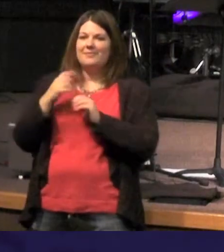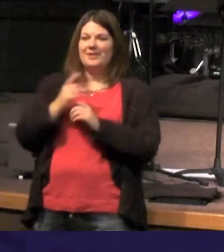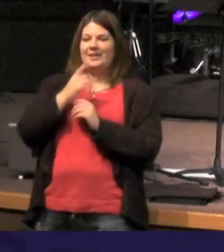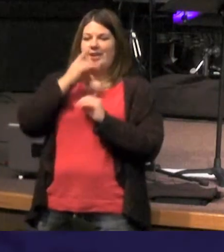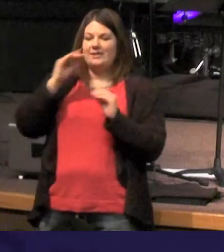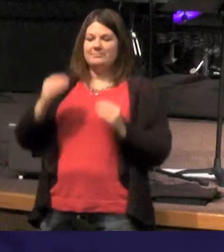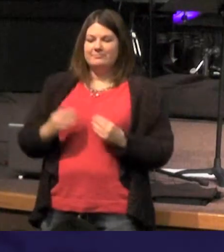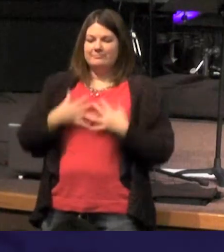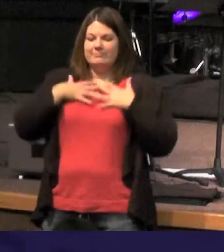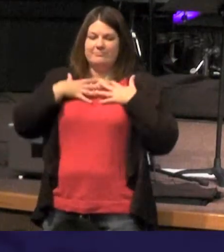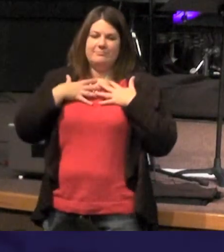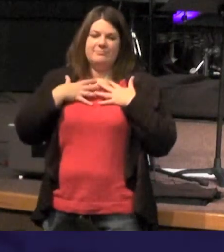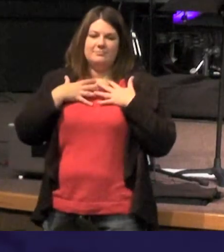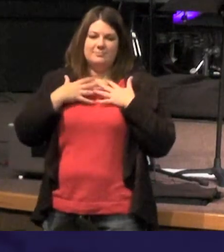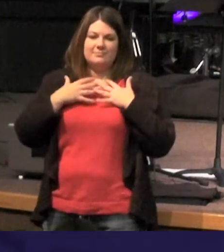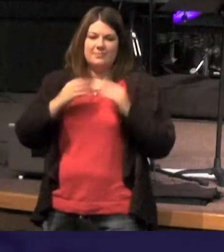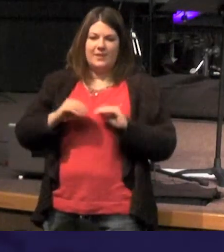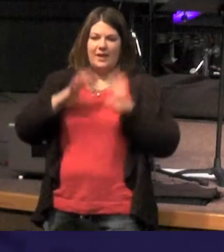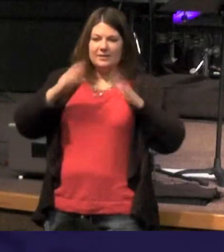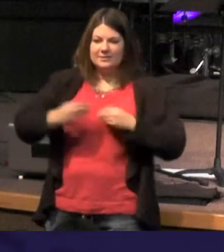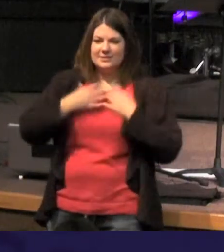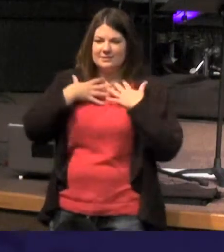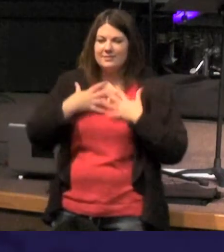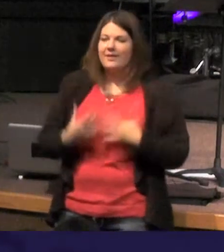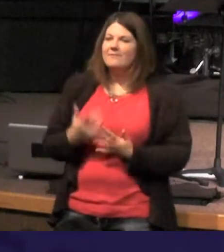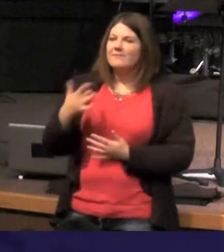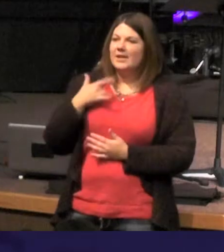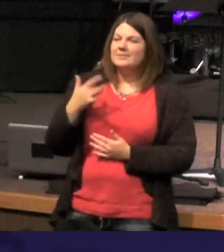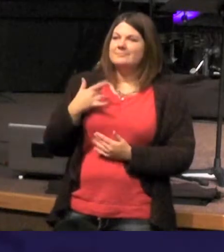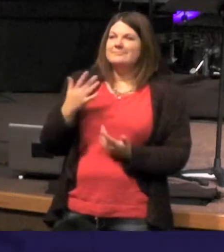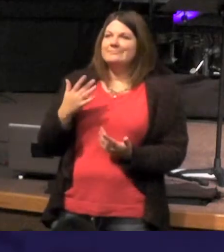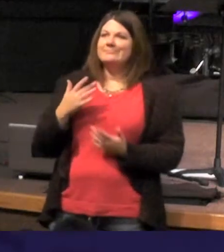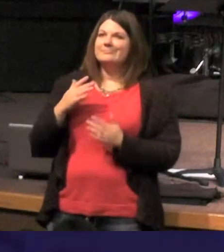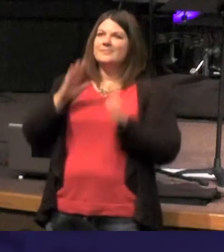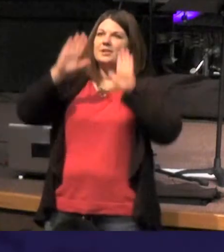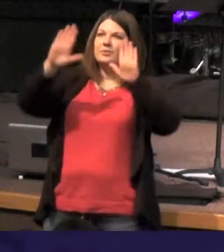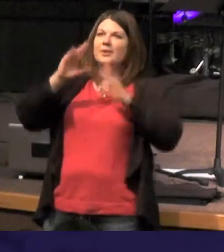on the inside - its it's like this - it's great to have a glimpse of the true Son